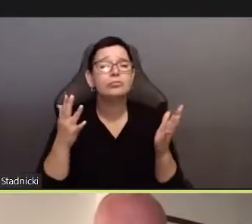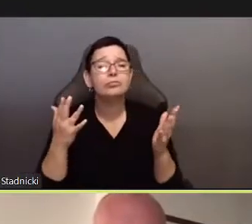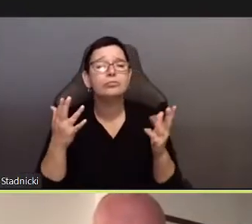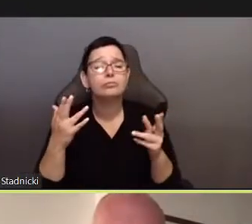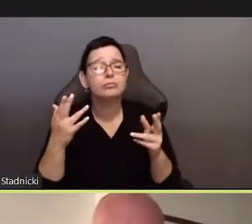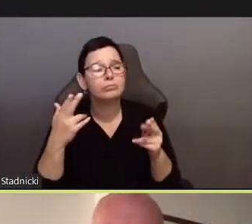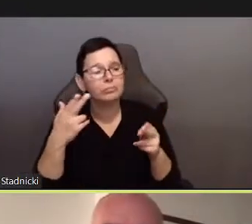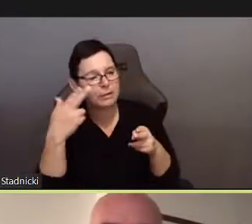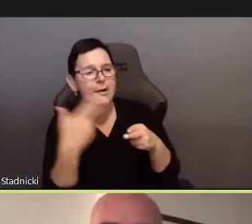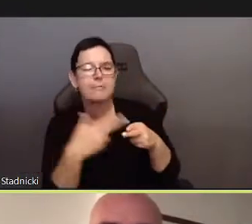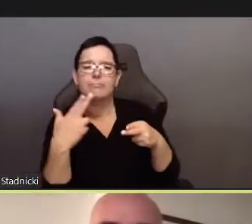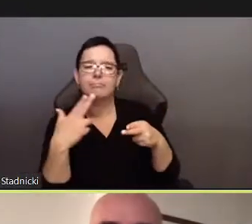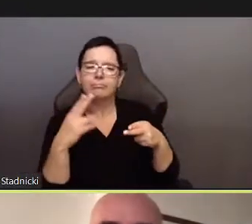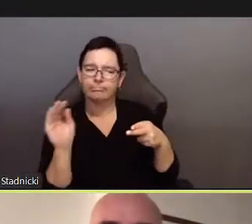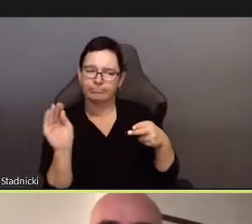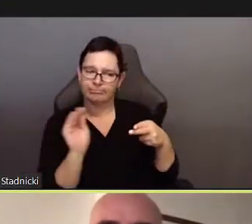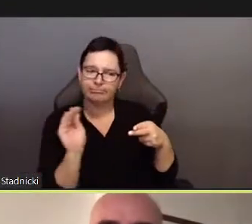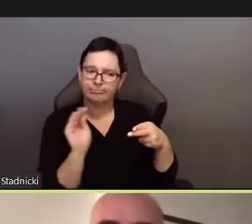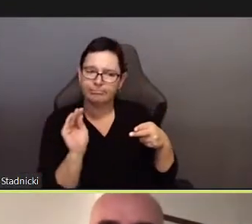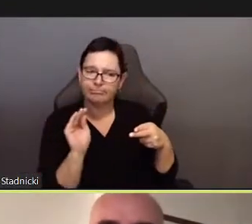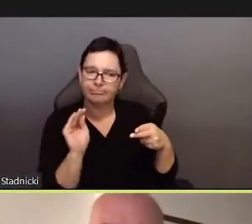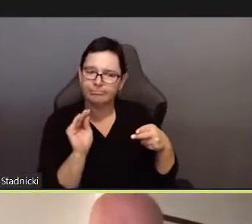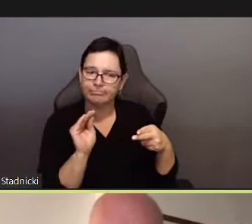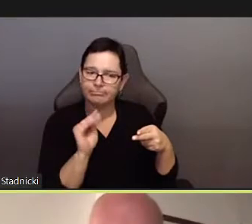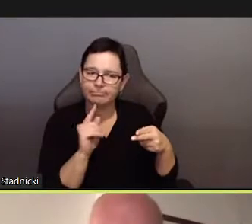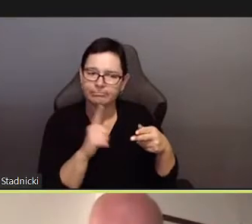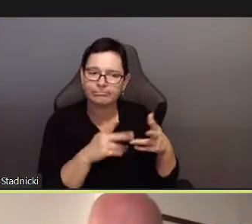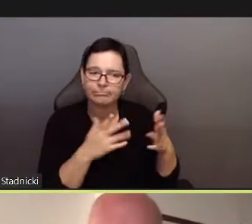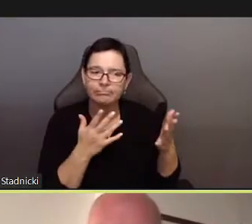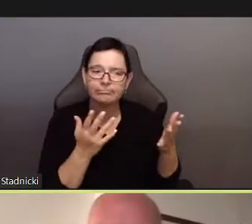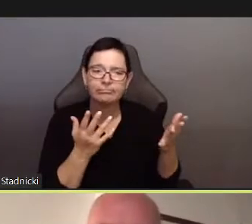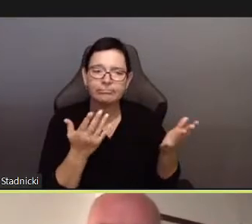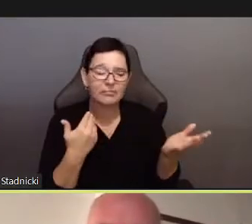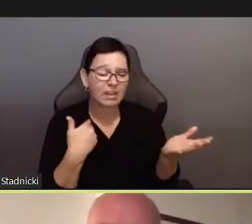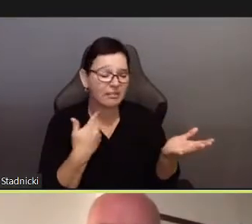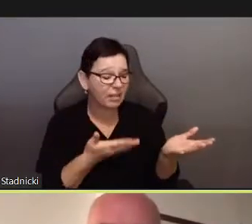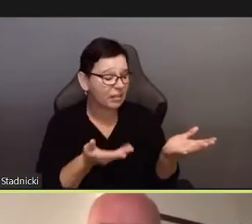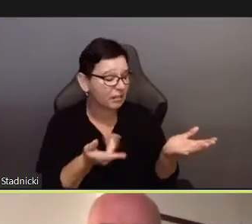the contemporary - one name which is the Sameshima - is the anomalous one.